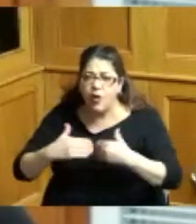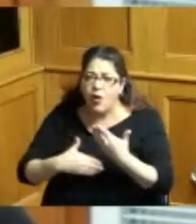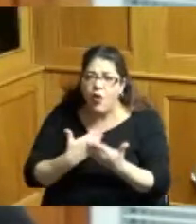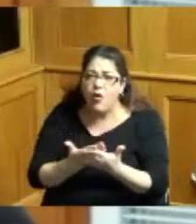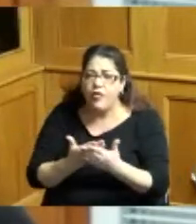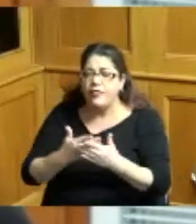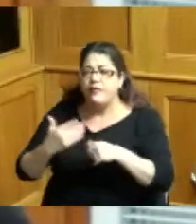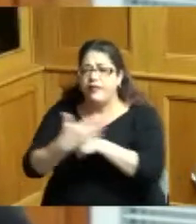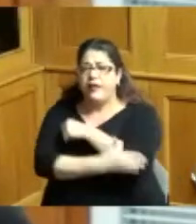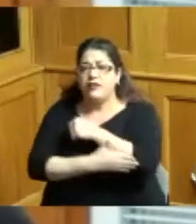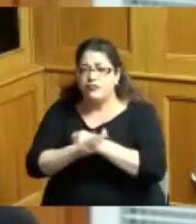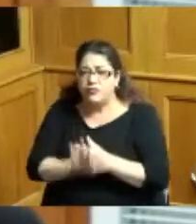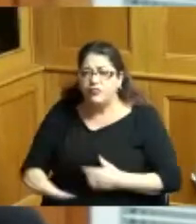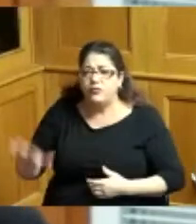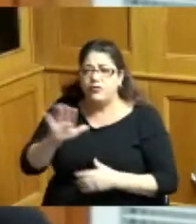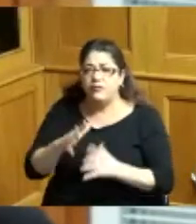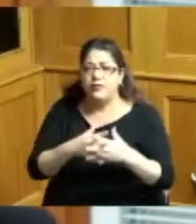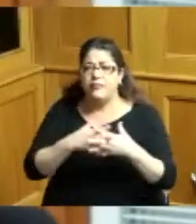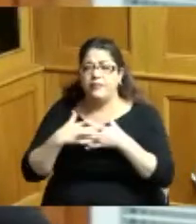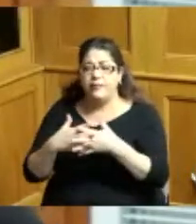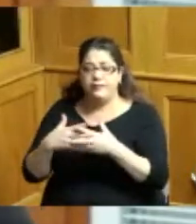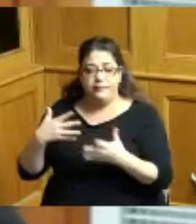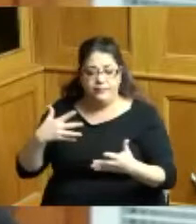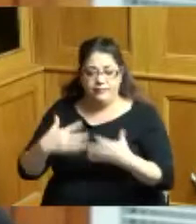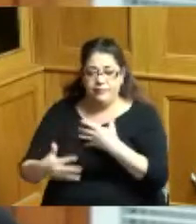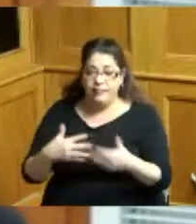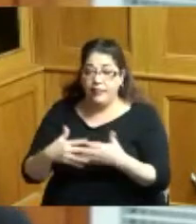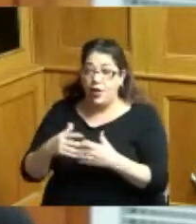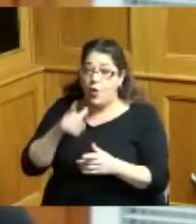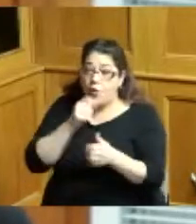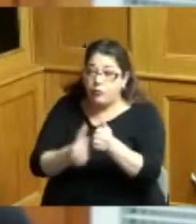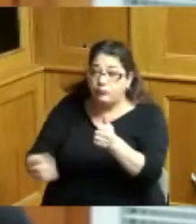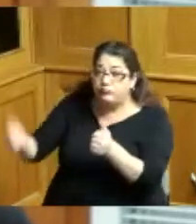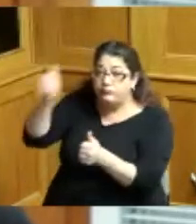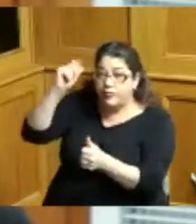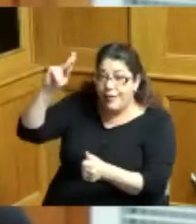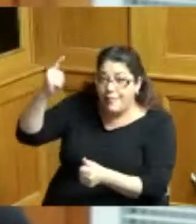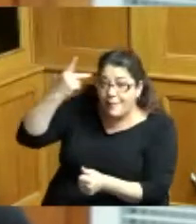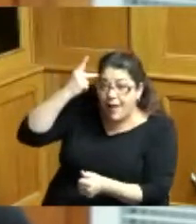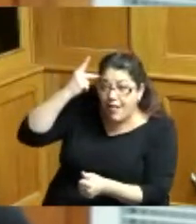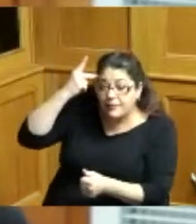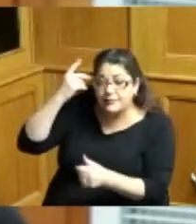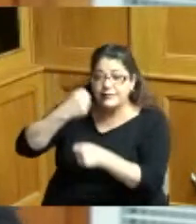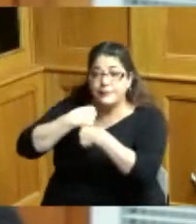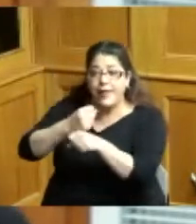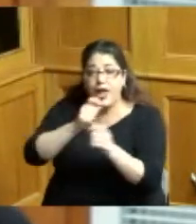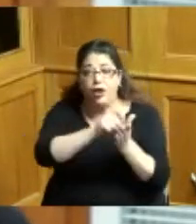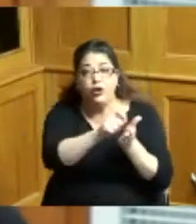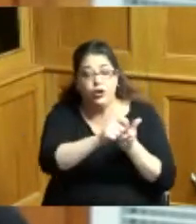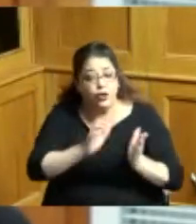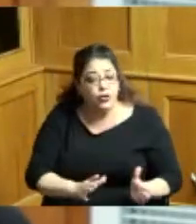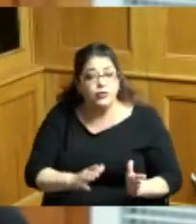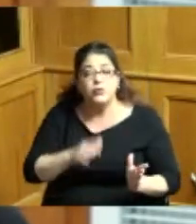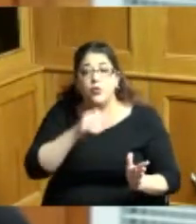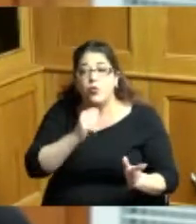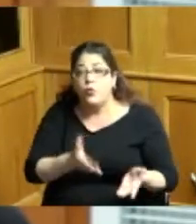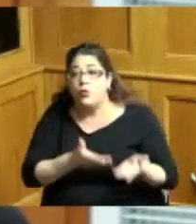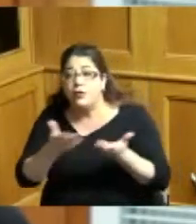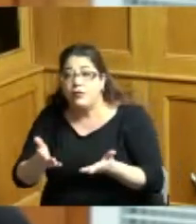makers providers and those that engage with the black community equality equity